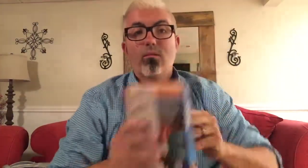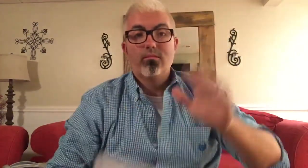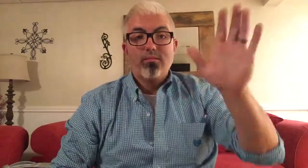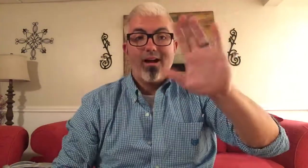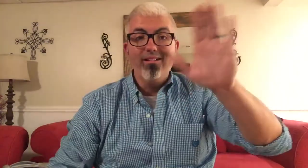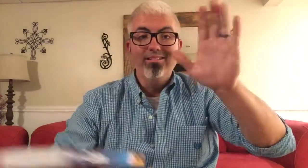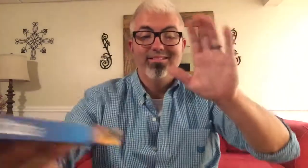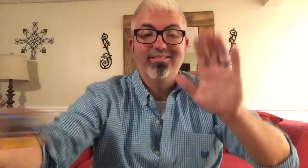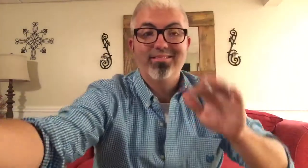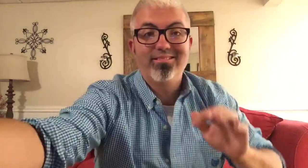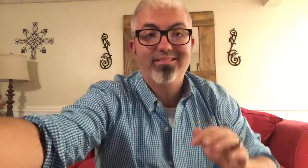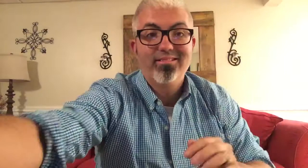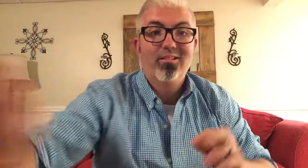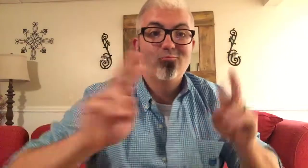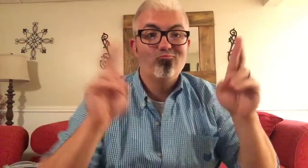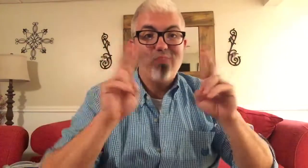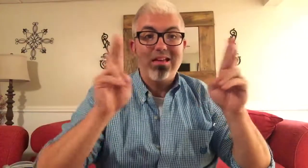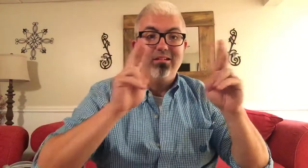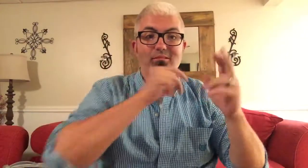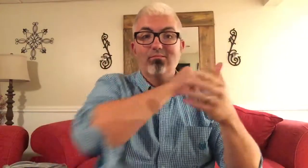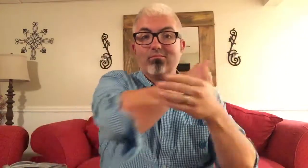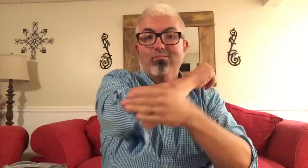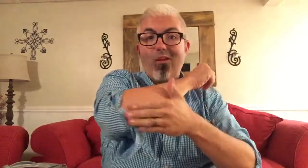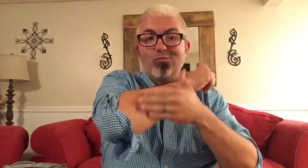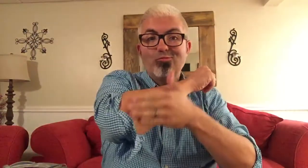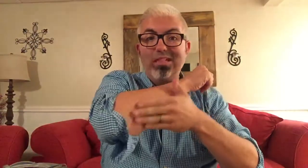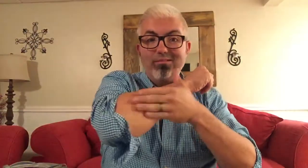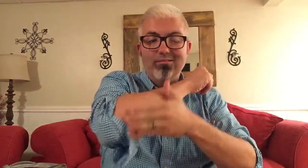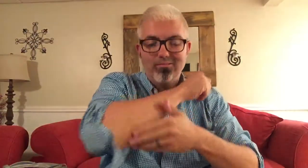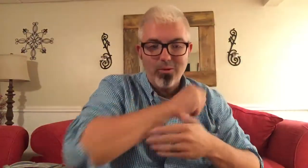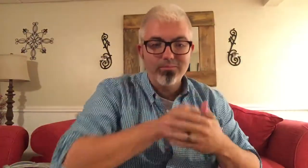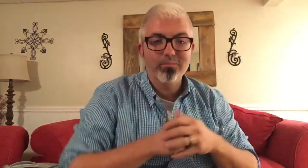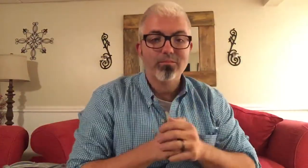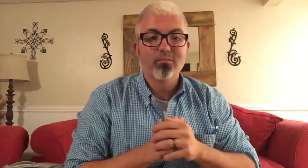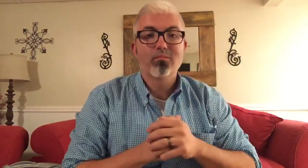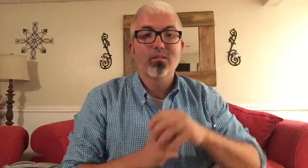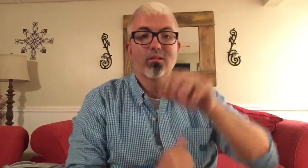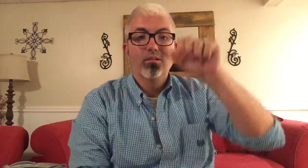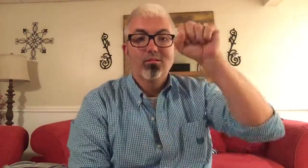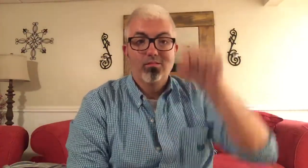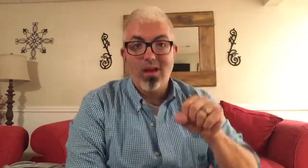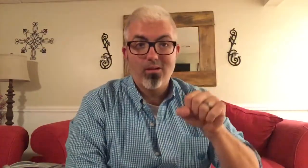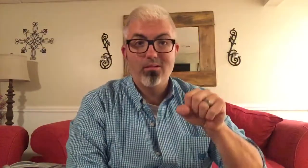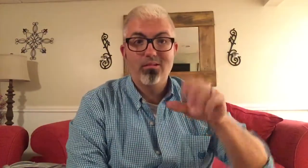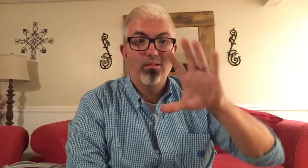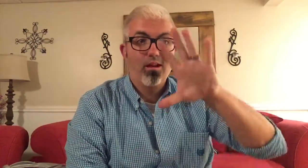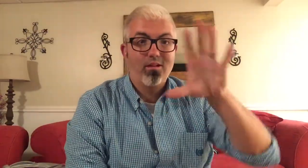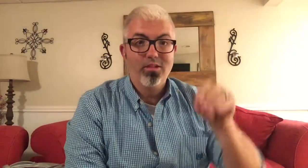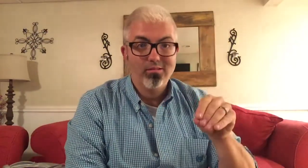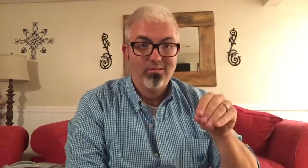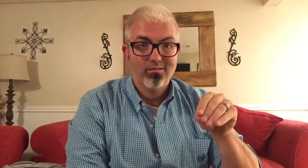HELLO! READY? COUNTRIES SOUTH AFRICA